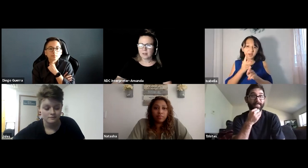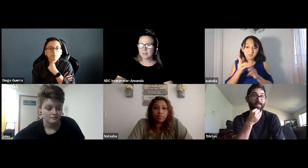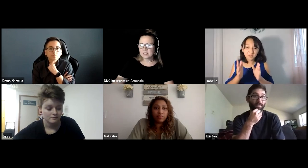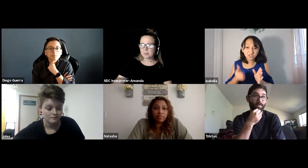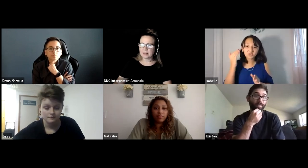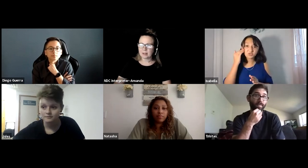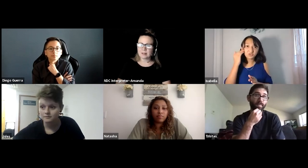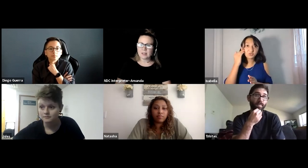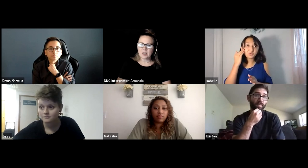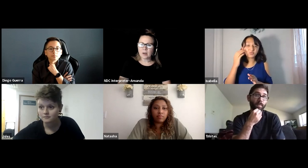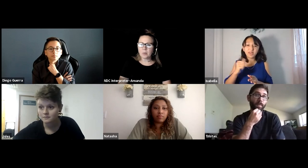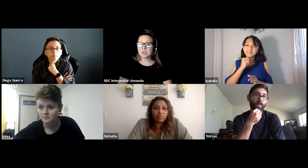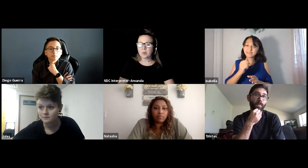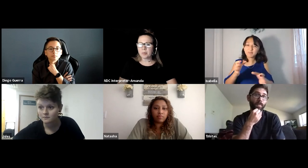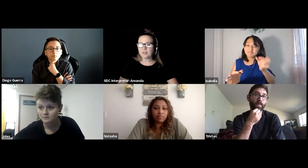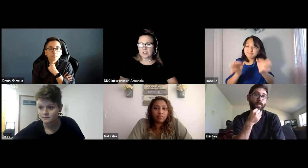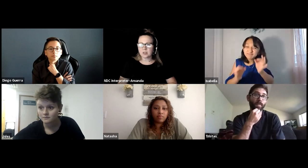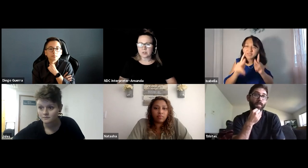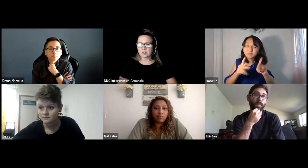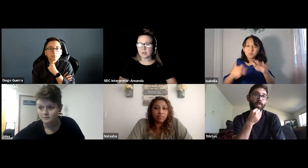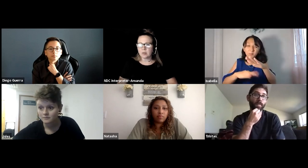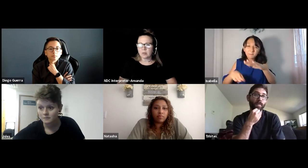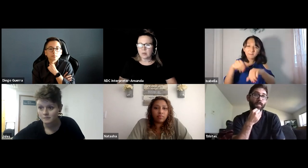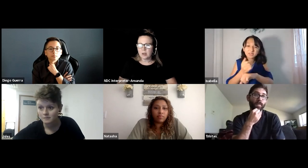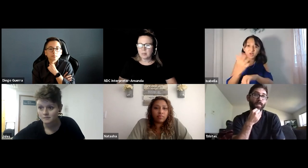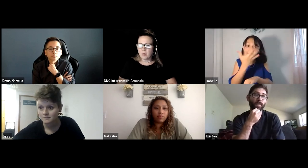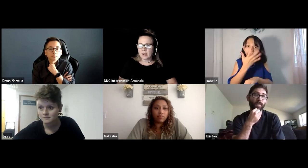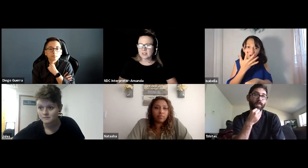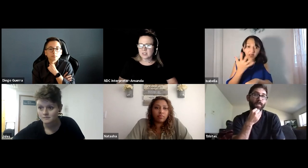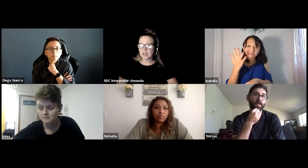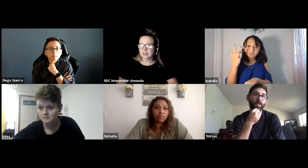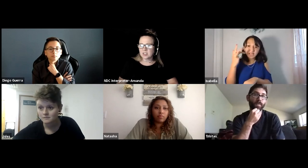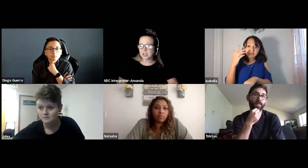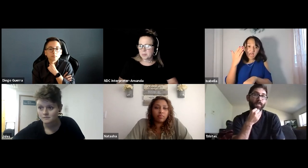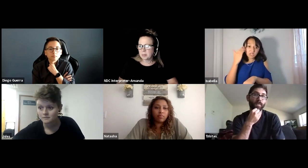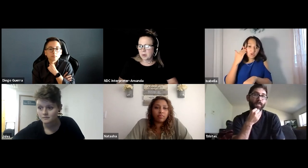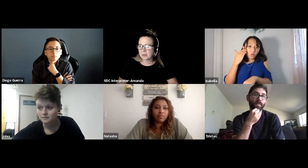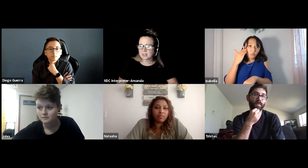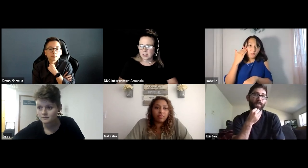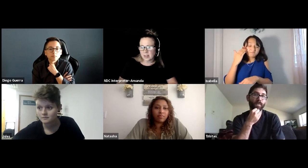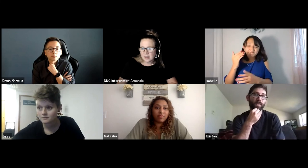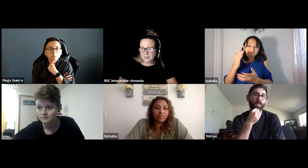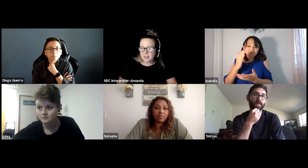This is Isabella. I wish more professionals knew more and just not judge people based on looks.